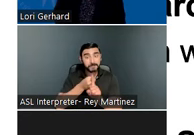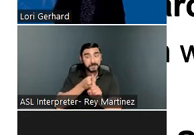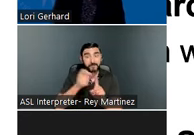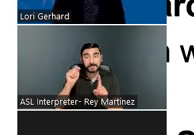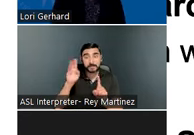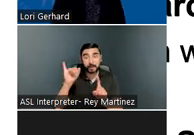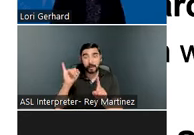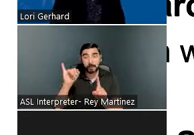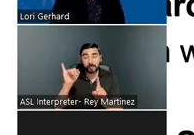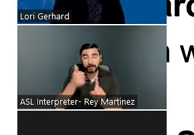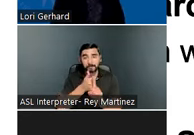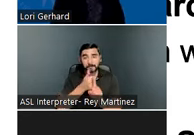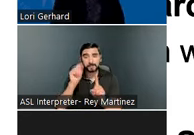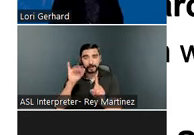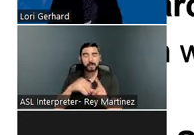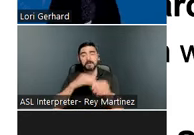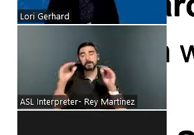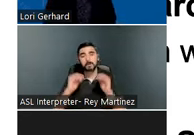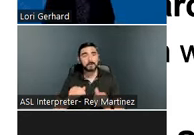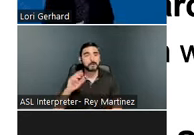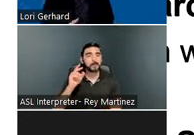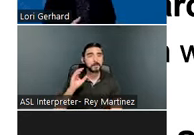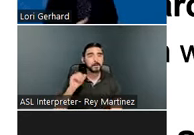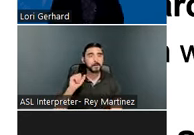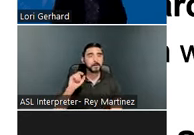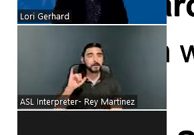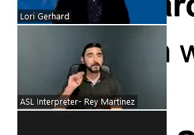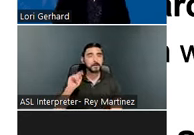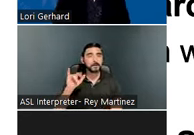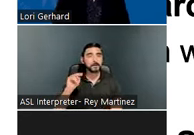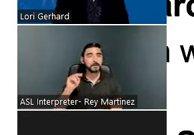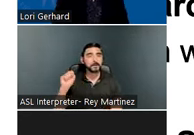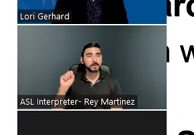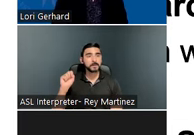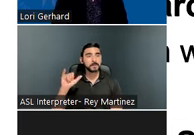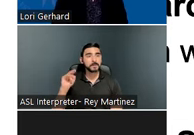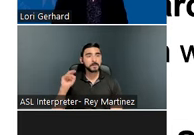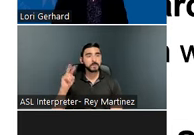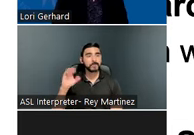second presenter will be Ms. Caitlin Synovec, a Consultant at the National Association of